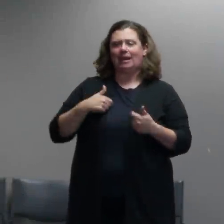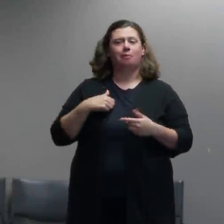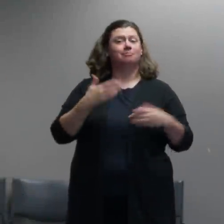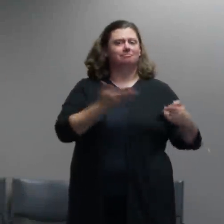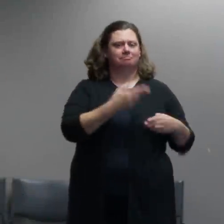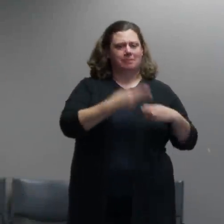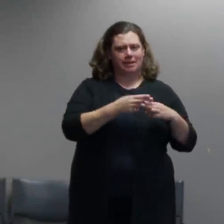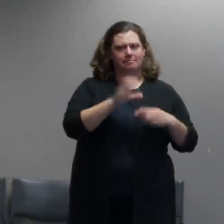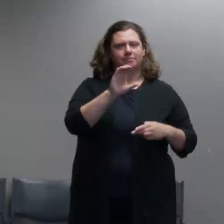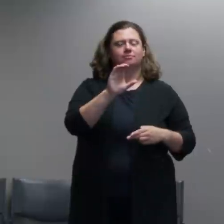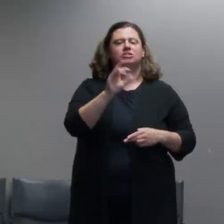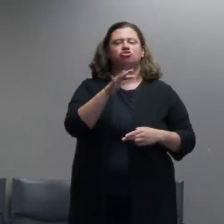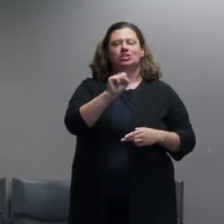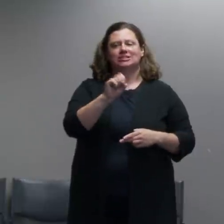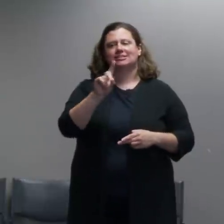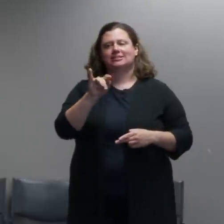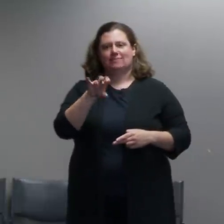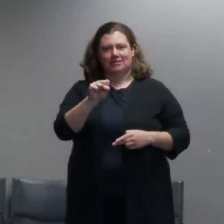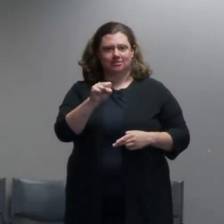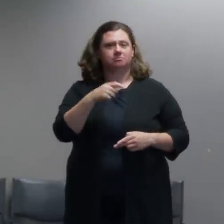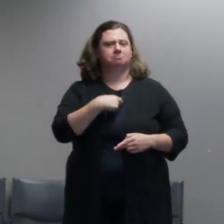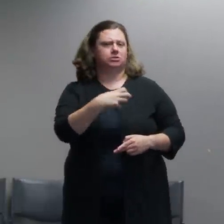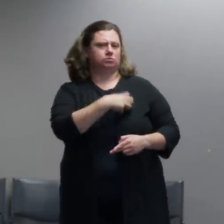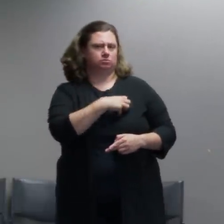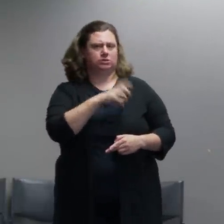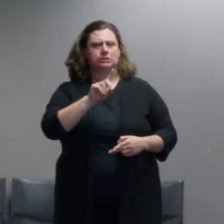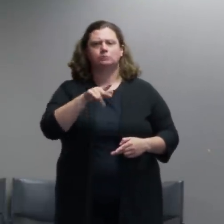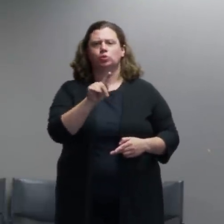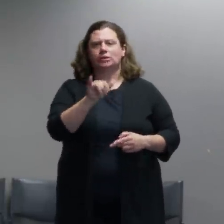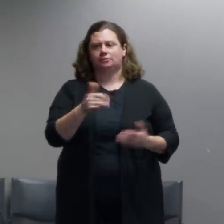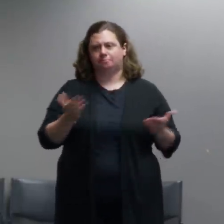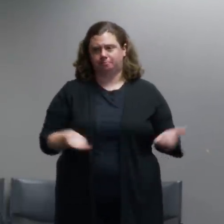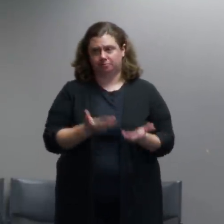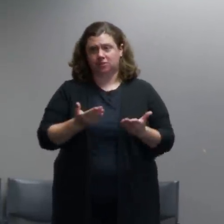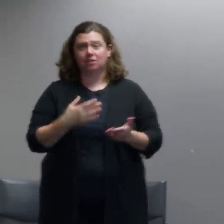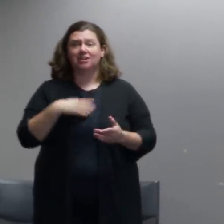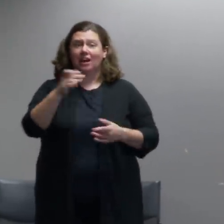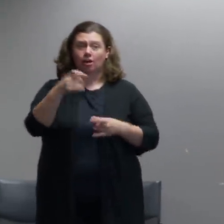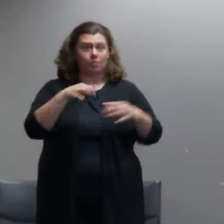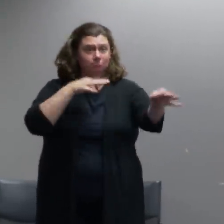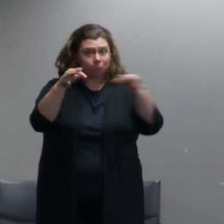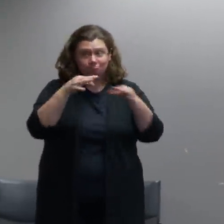and today I'll give you a briefing on what we're seeing on a nightly basis,